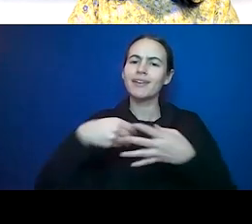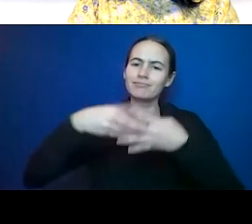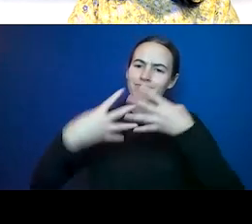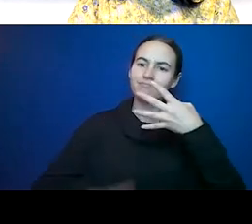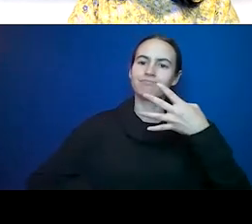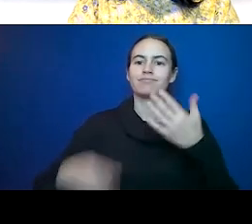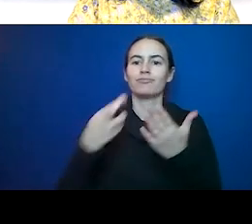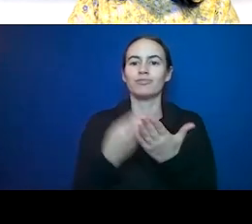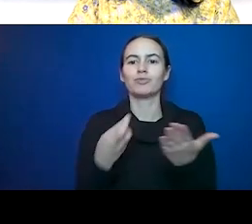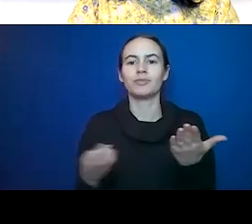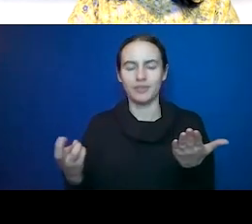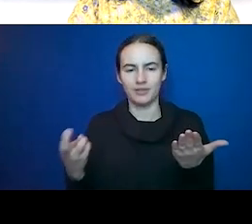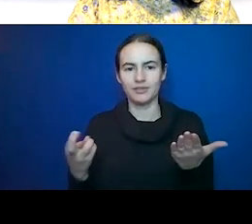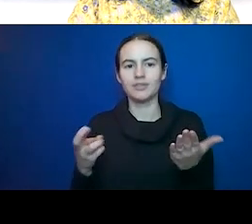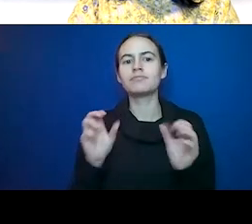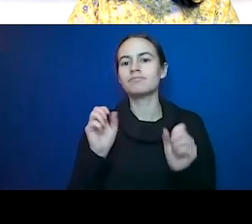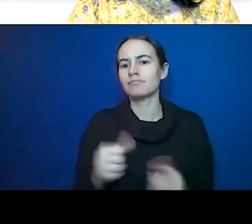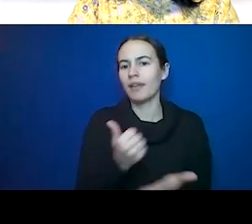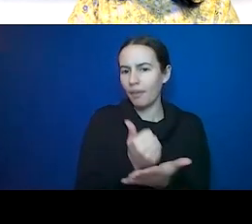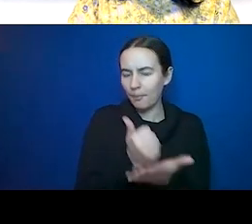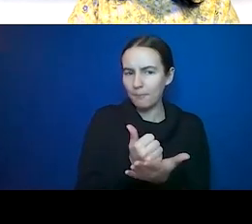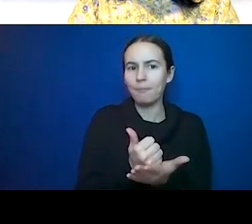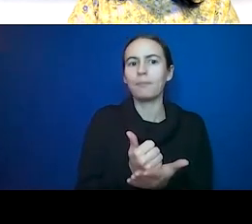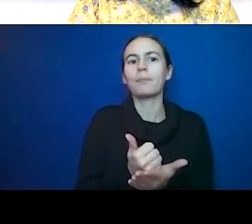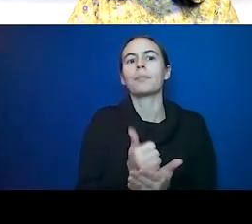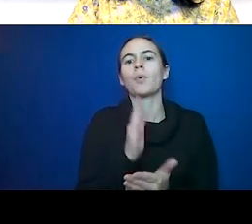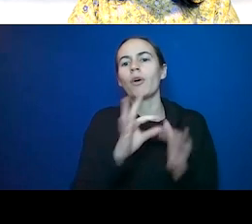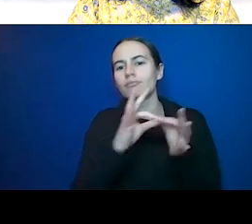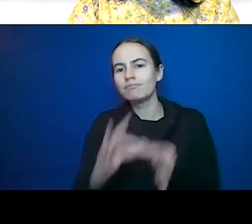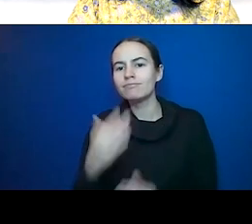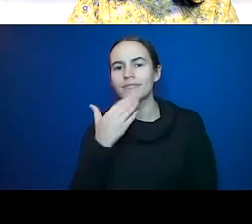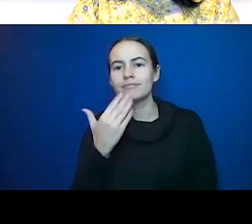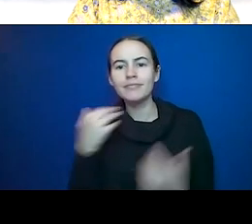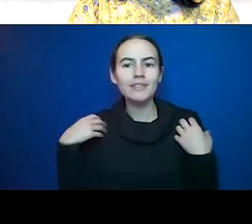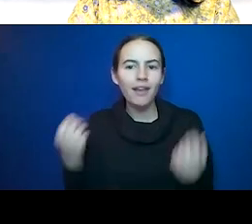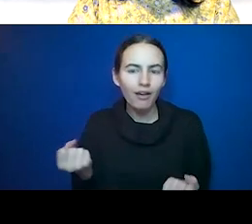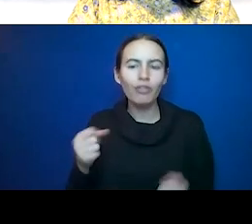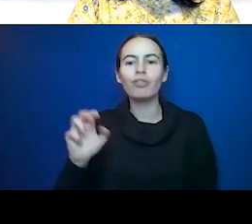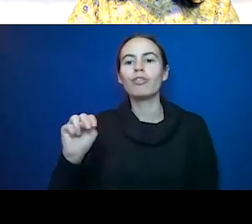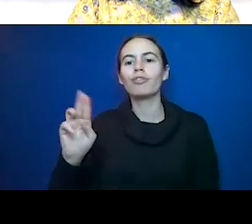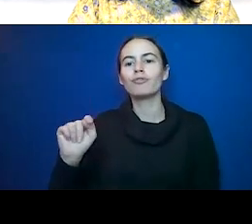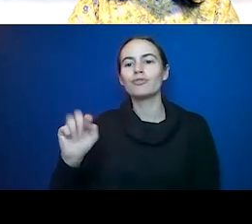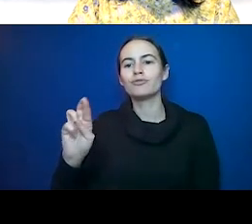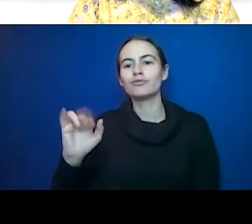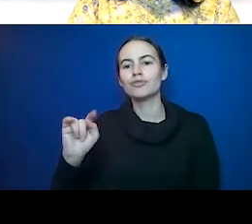it relates to diabetes health nutrition education and from our Federal and national agencies